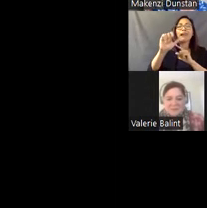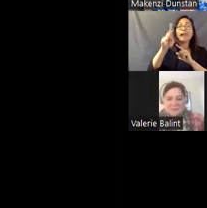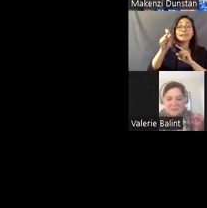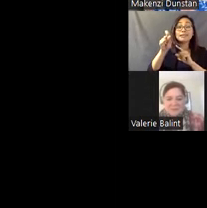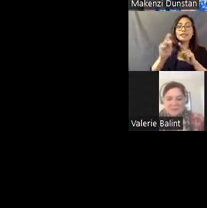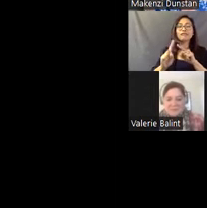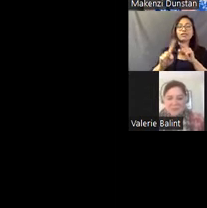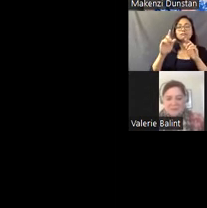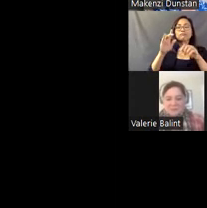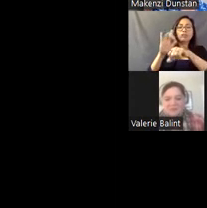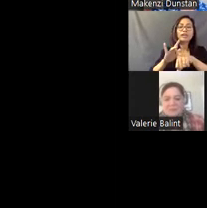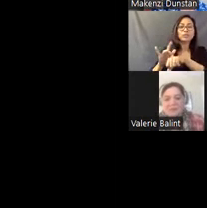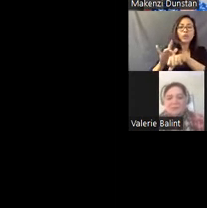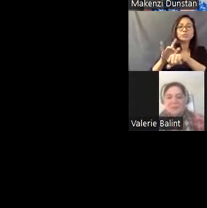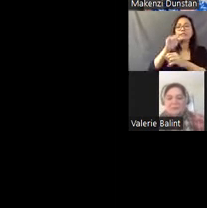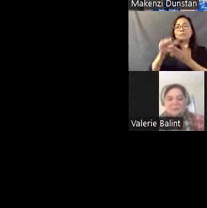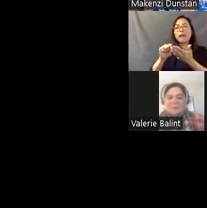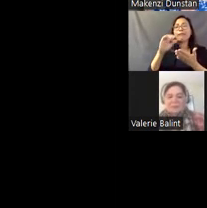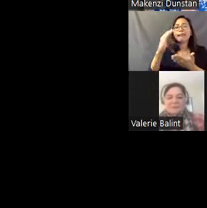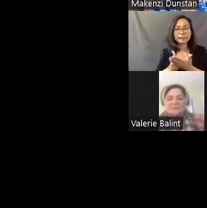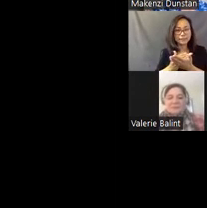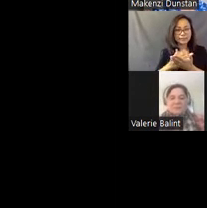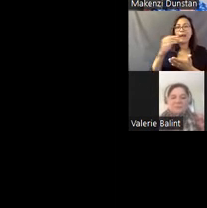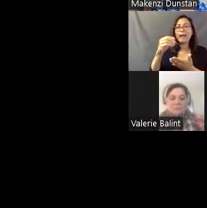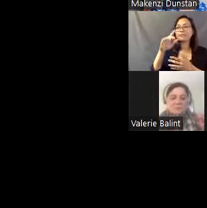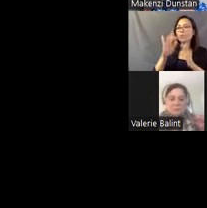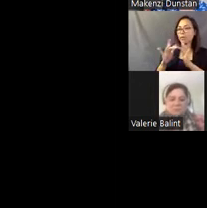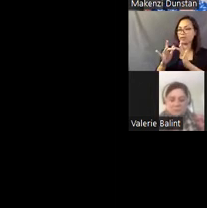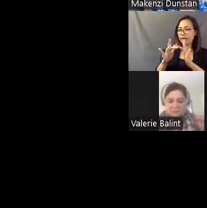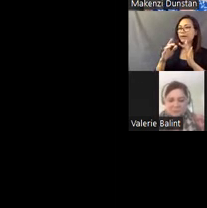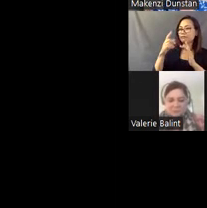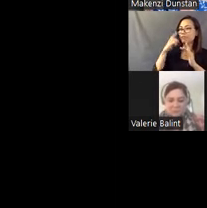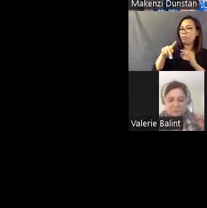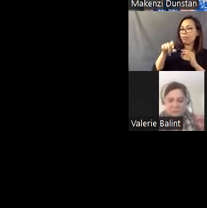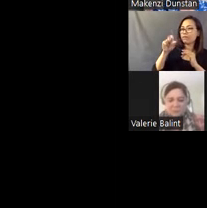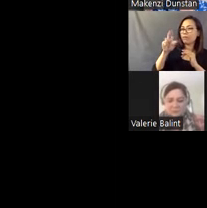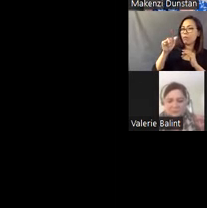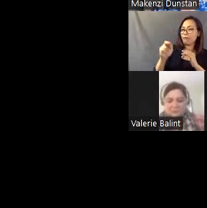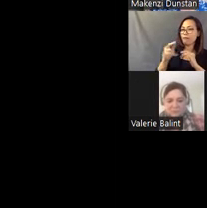list... Pasaquan's website is there as well as two links that lead to, I believe it's the oral